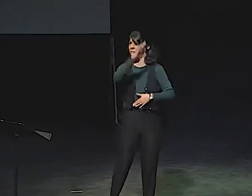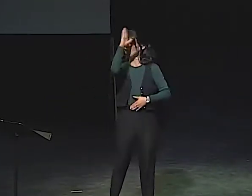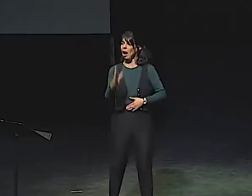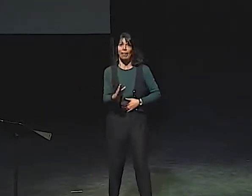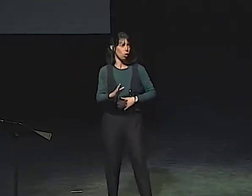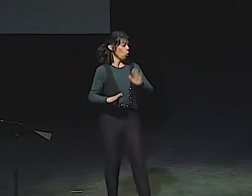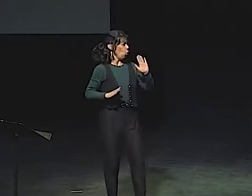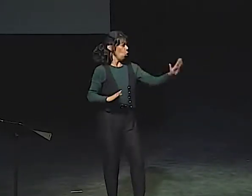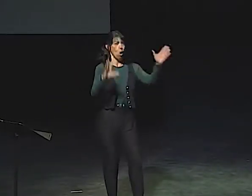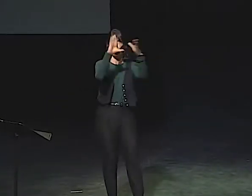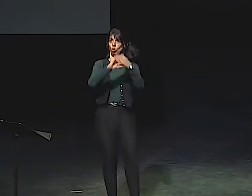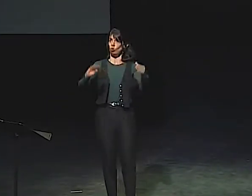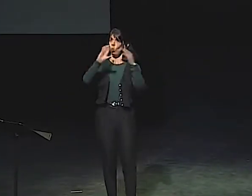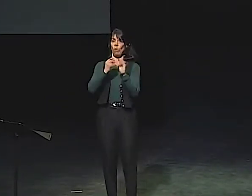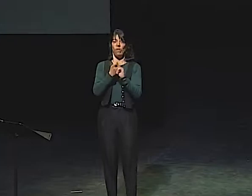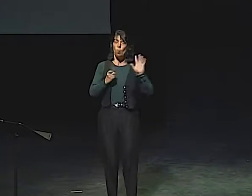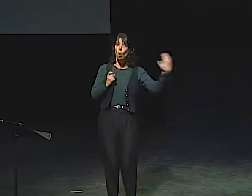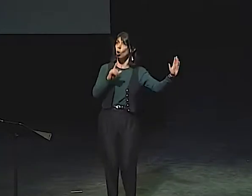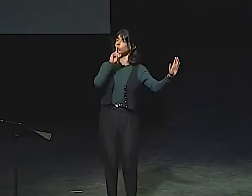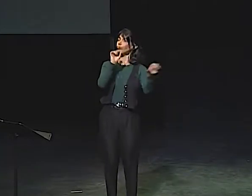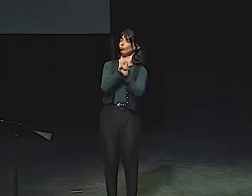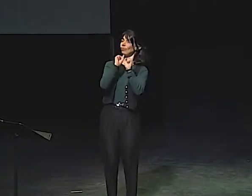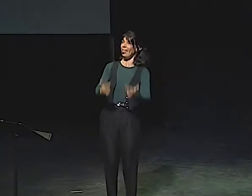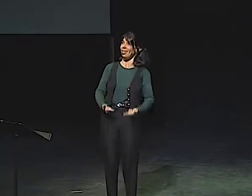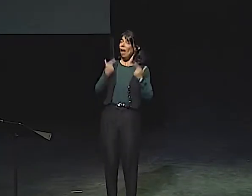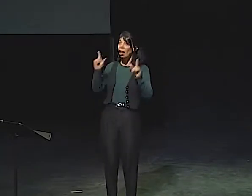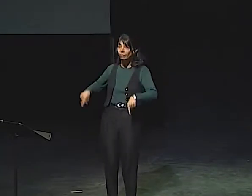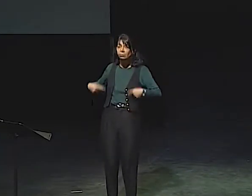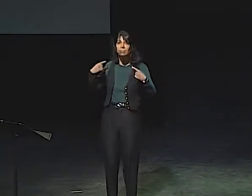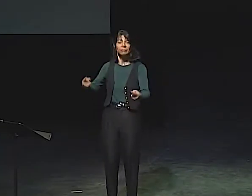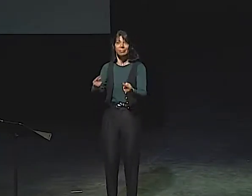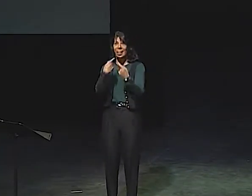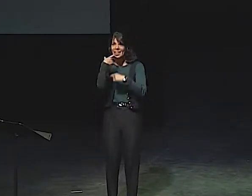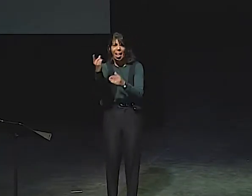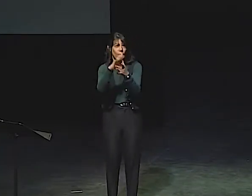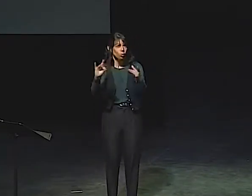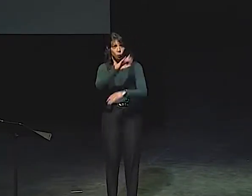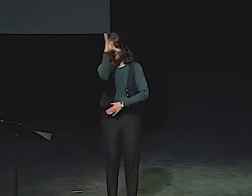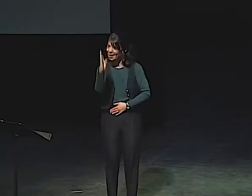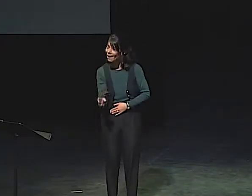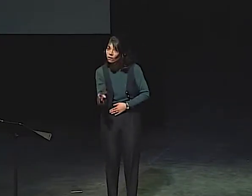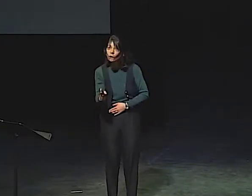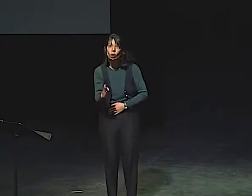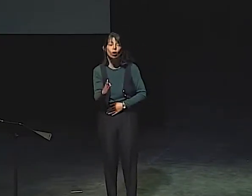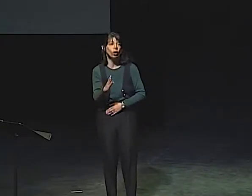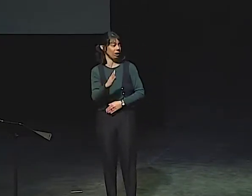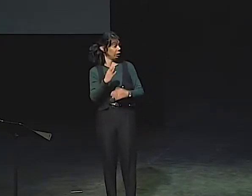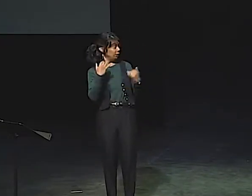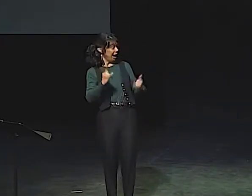WITH AUDIENCES. IT'S NEVER BEEN HER STORY FROM HER OWN REAL LIFE.